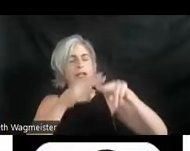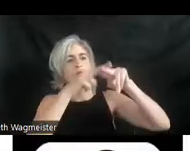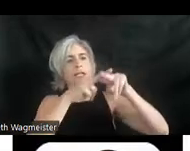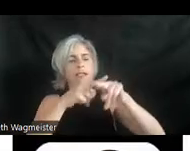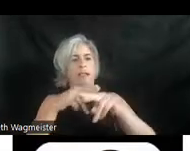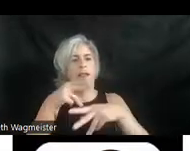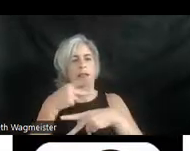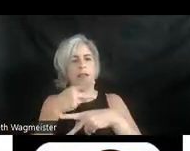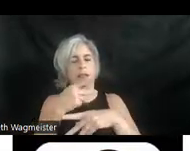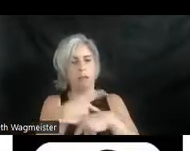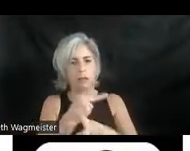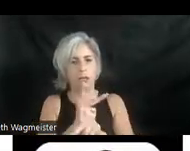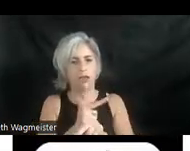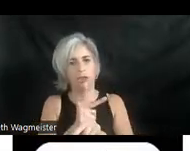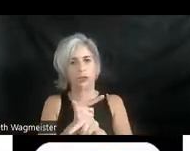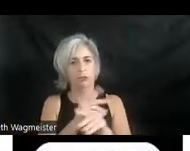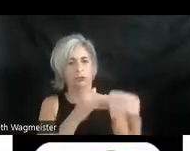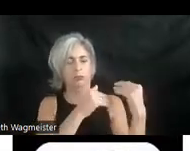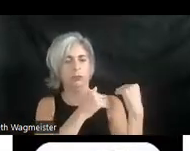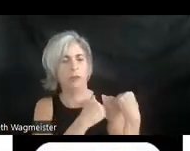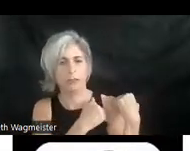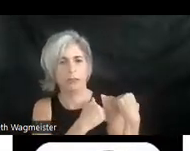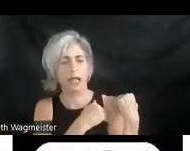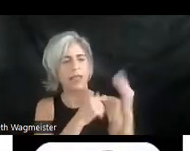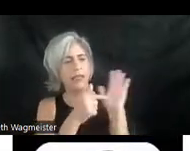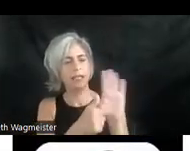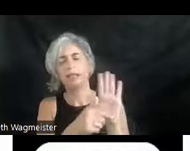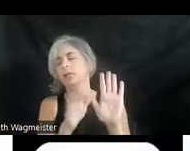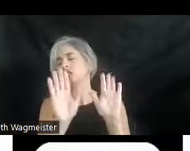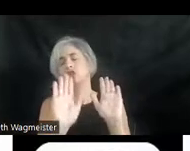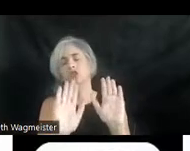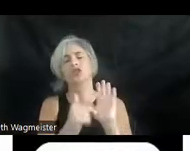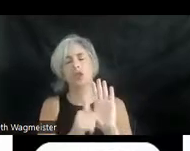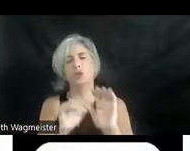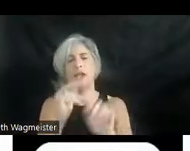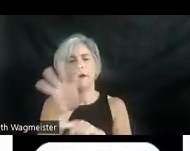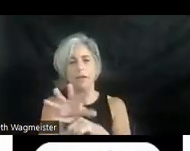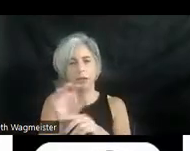I think these examples demonstrate how video, in particular, can incorporate alternative